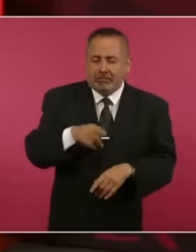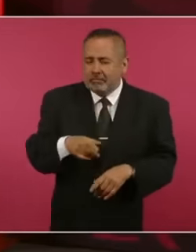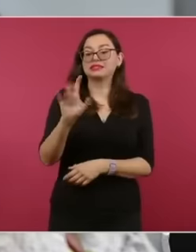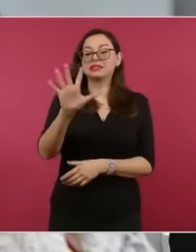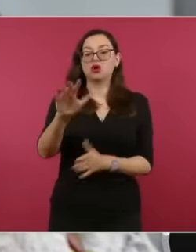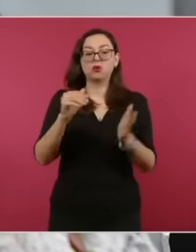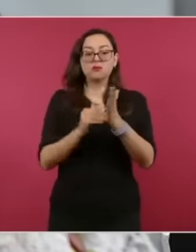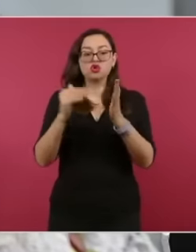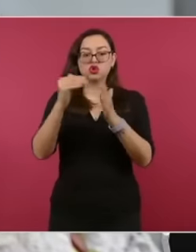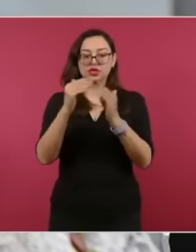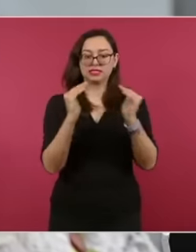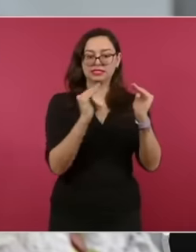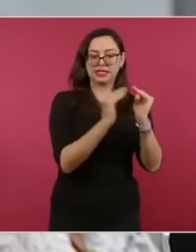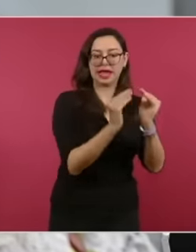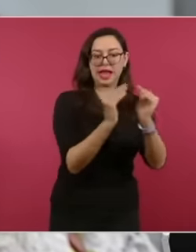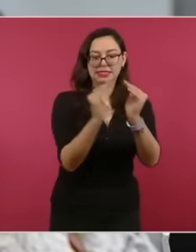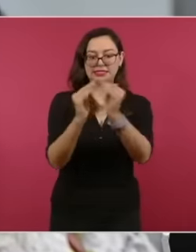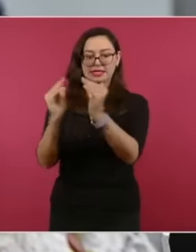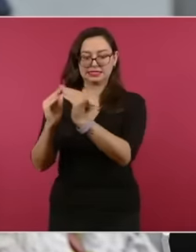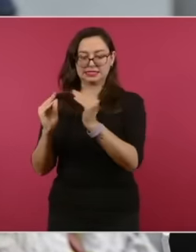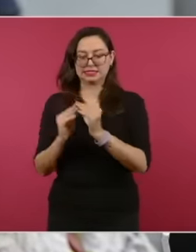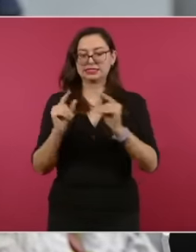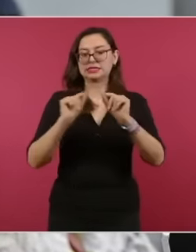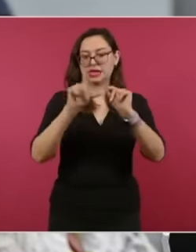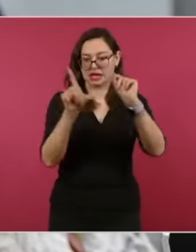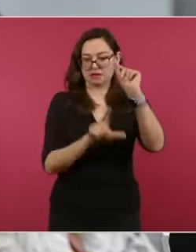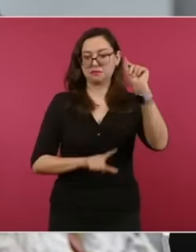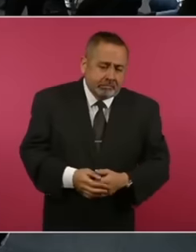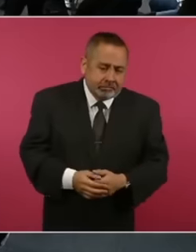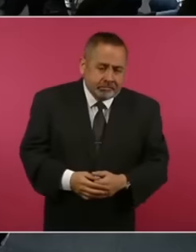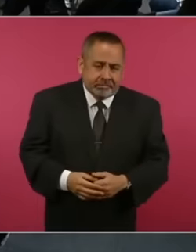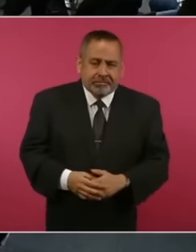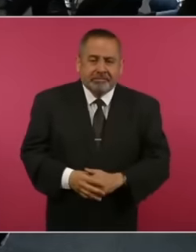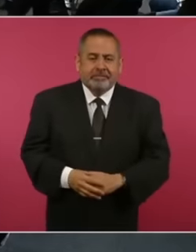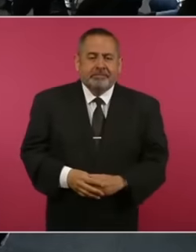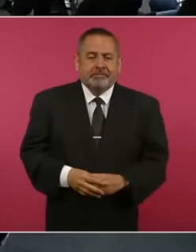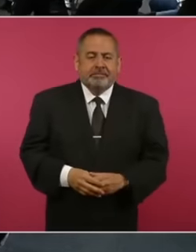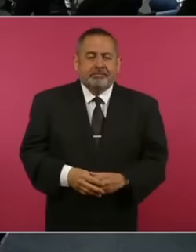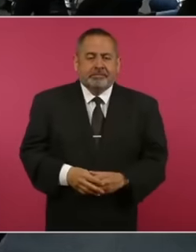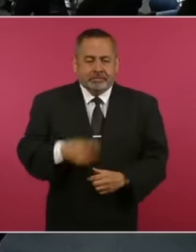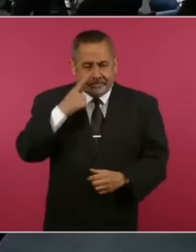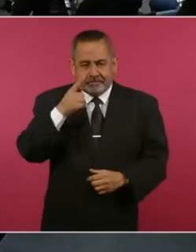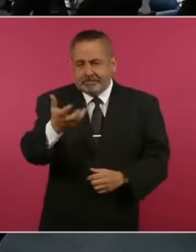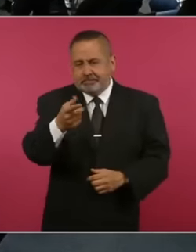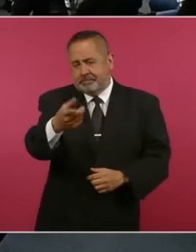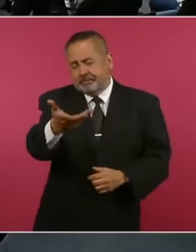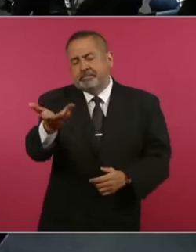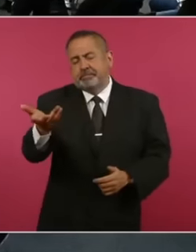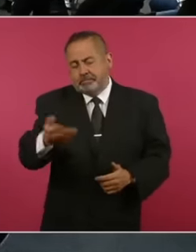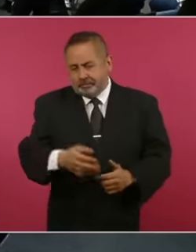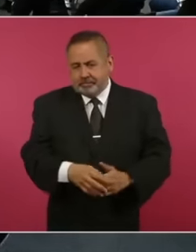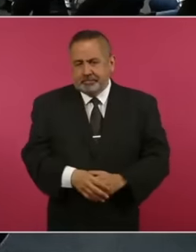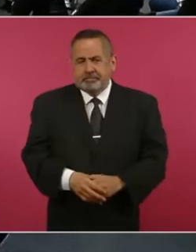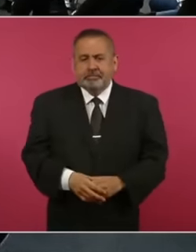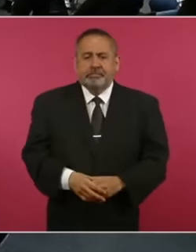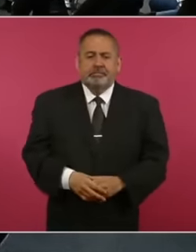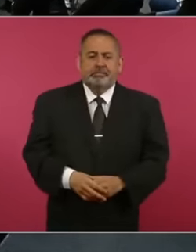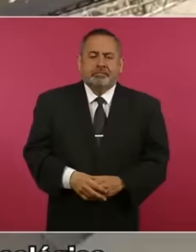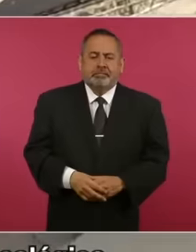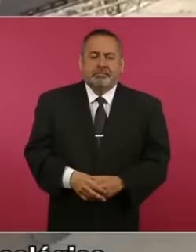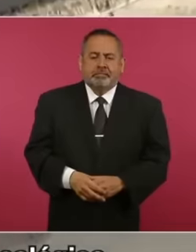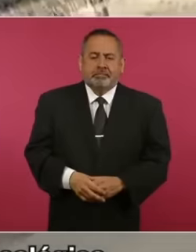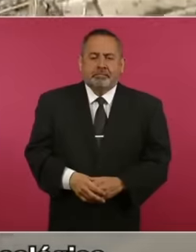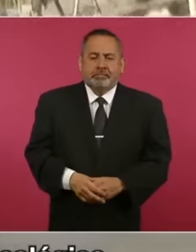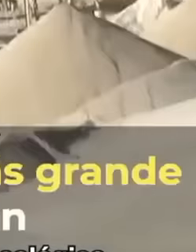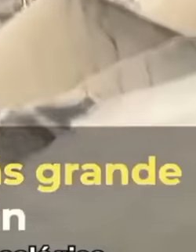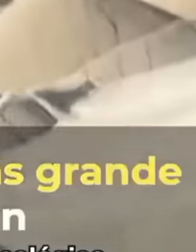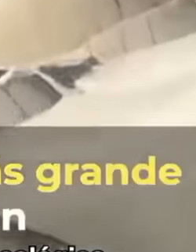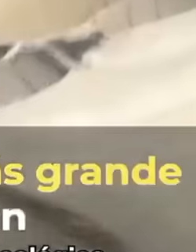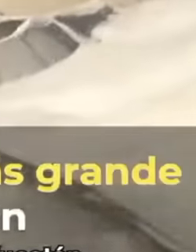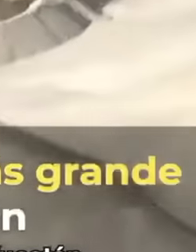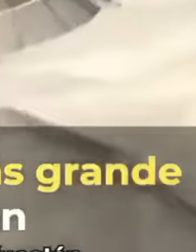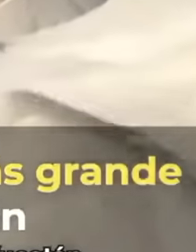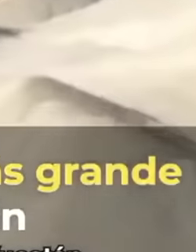Follow him. Look at what they did. That is what they were doing. It is an outrage, Mr. President. And I promise you that